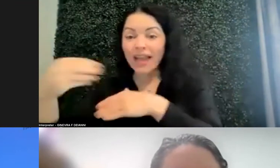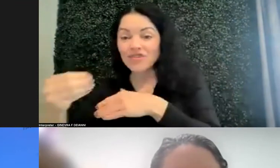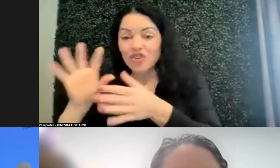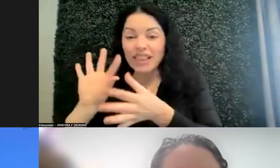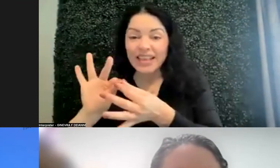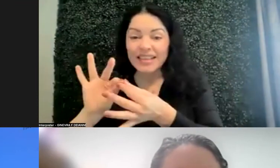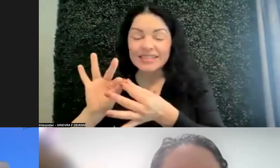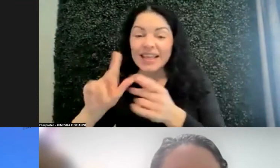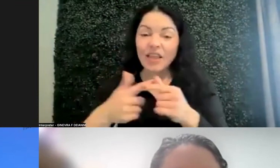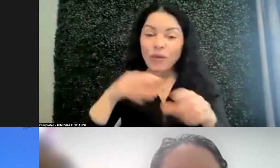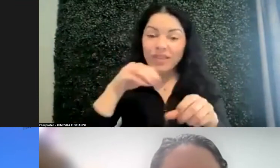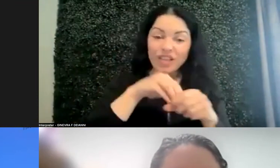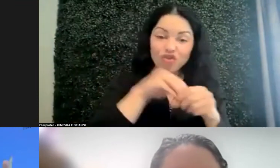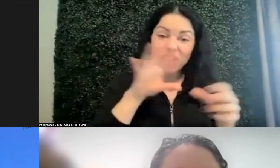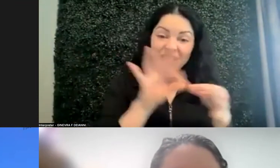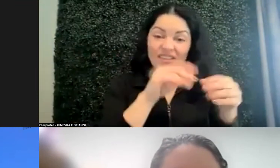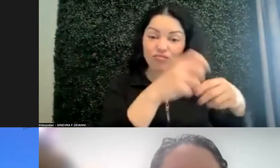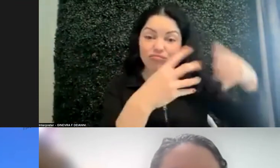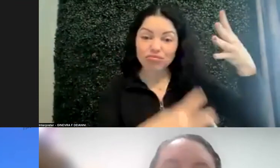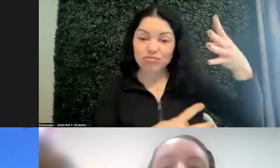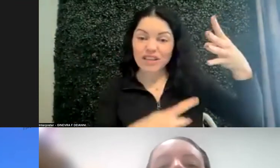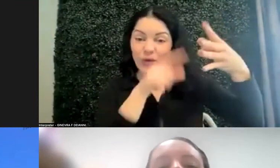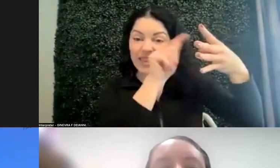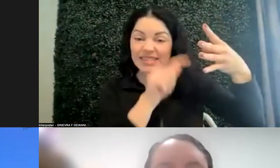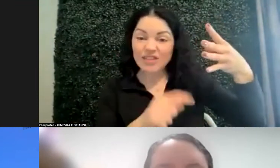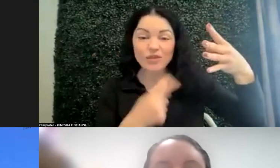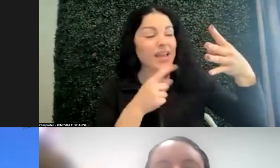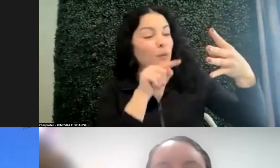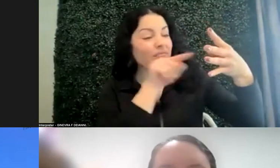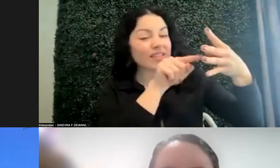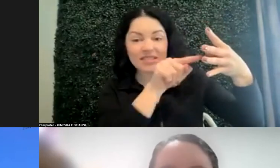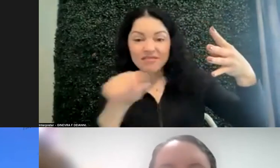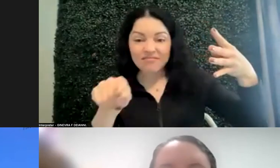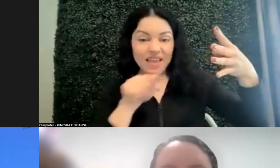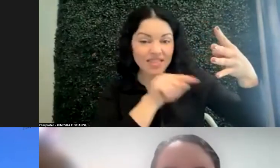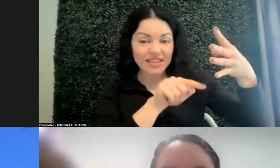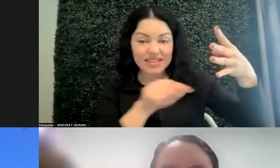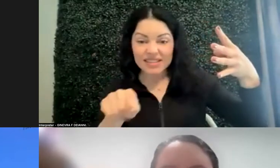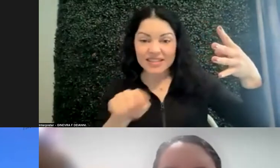And then you can just say yes, I want this to go here, I want this to go here, I want this to go here.